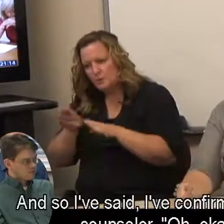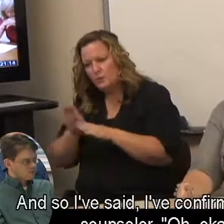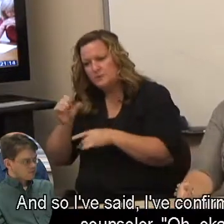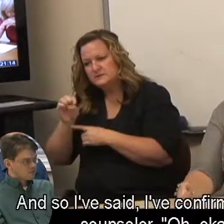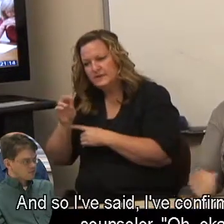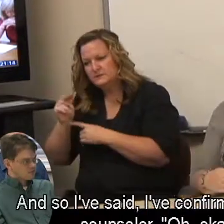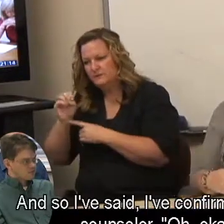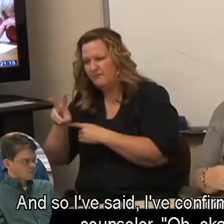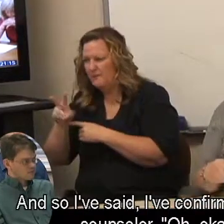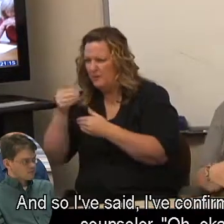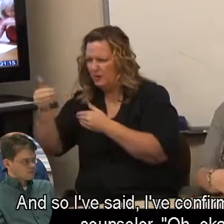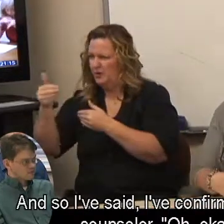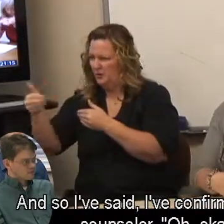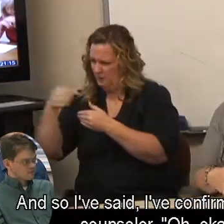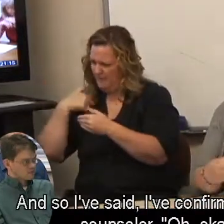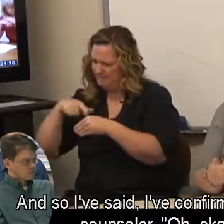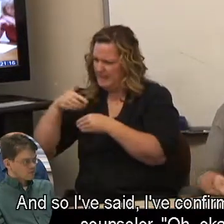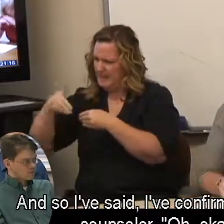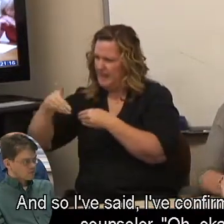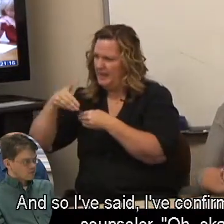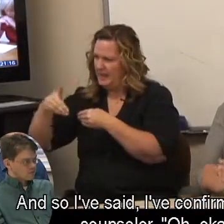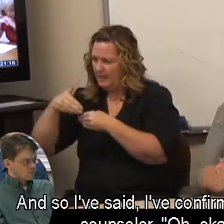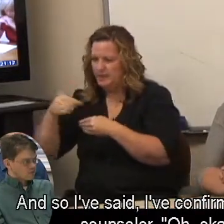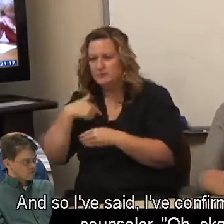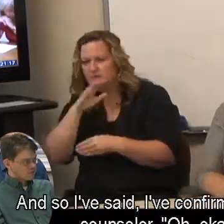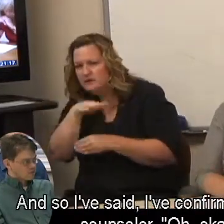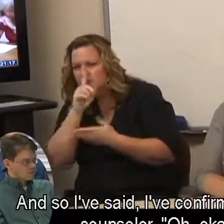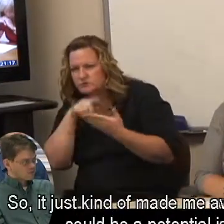And so I've said, I've confirmed with the counselor, "Oh, okay."